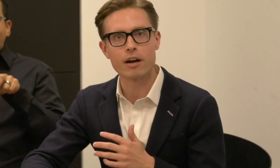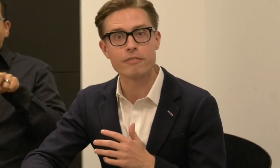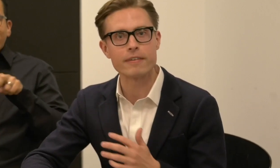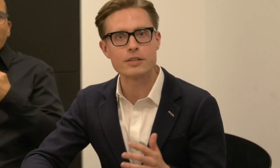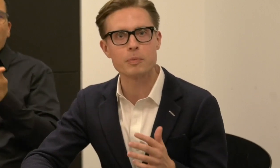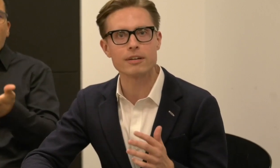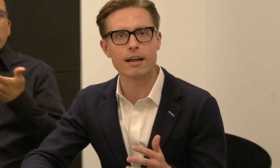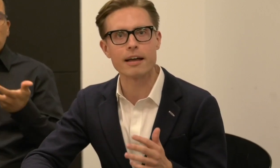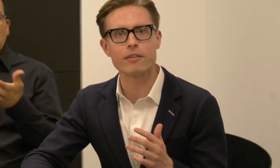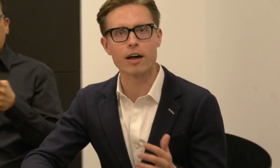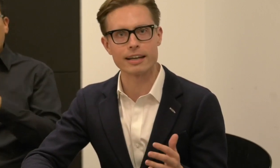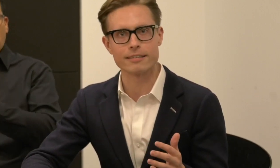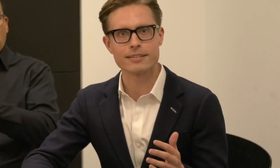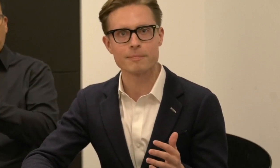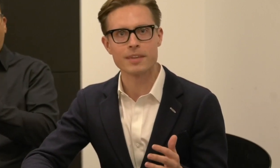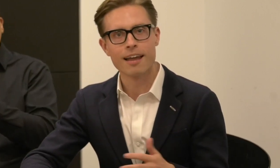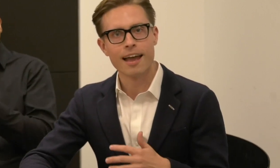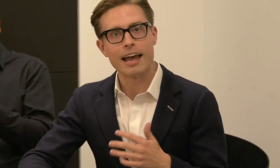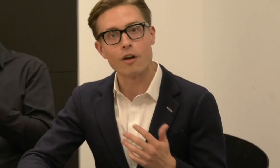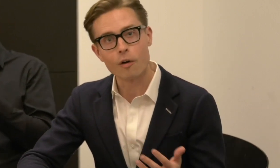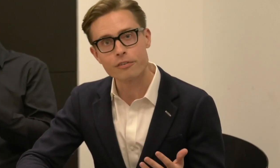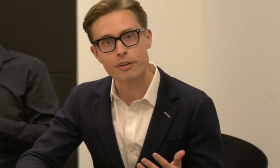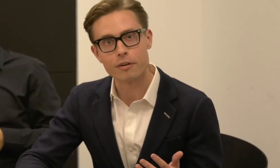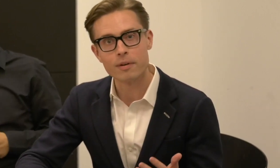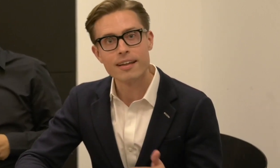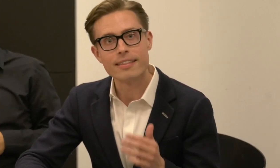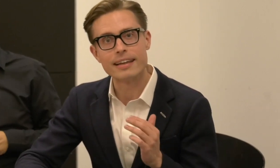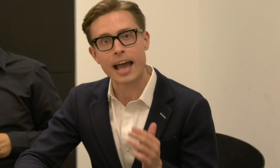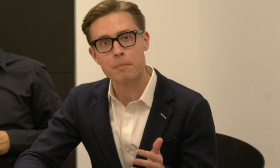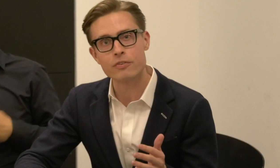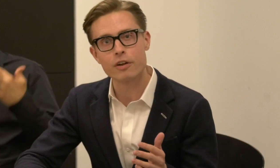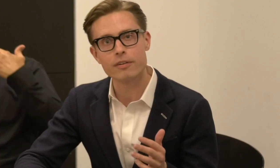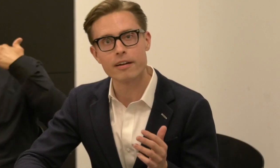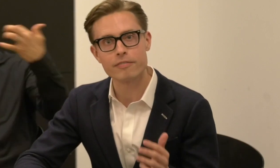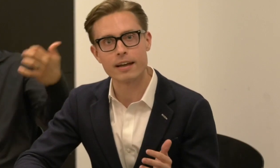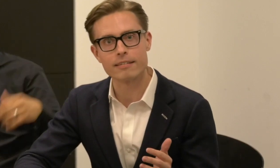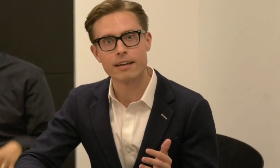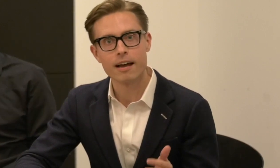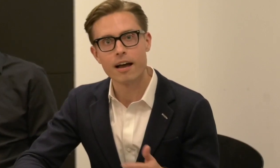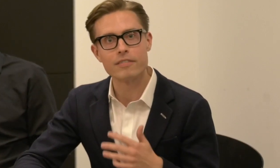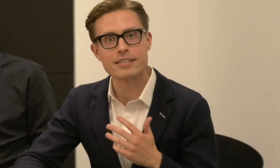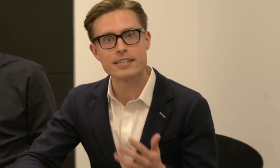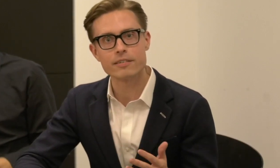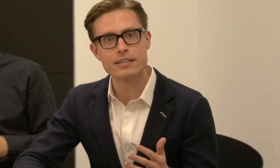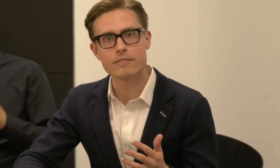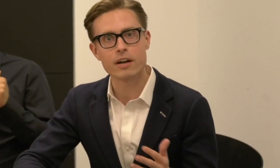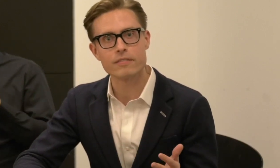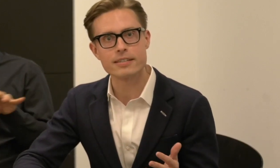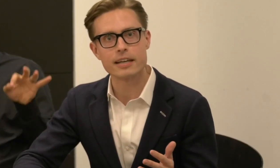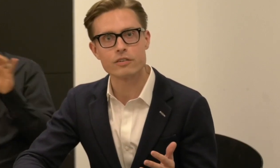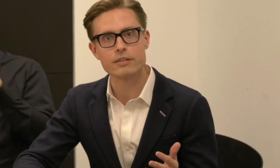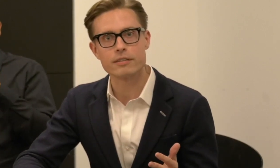for a Facebook live audience and also the capstone event of a series of conversations